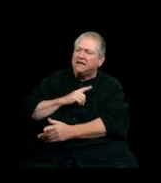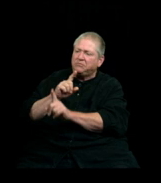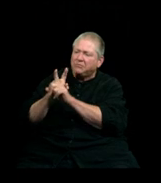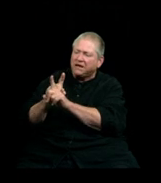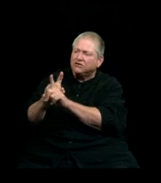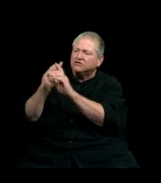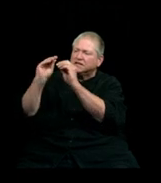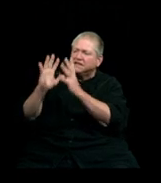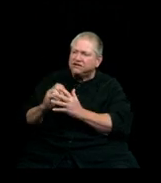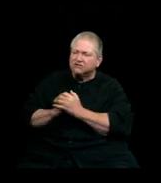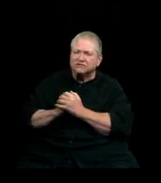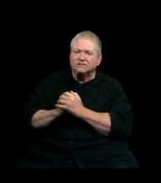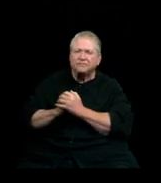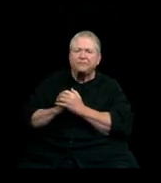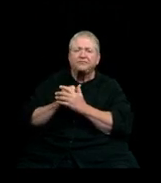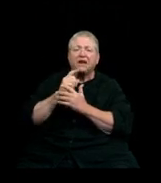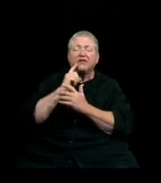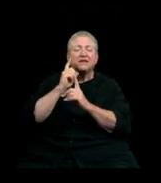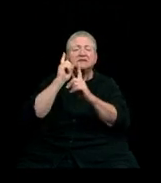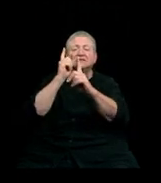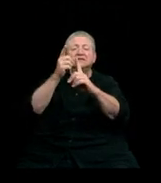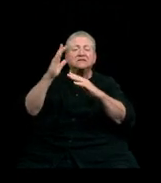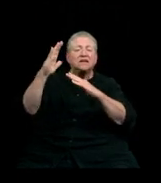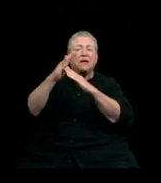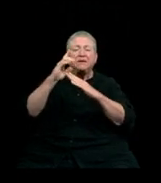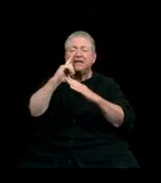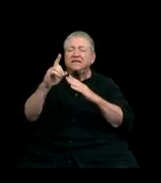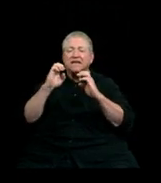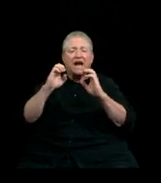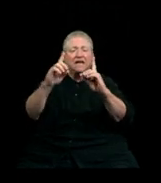The hallmark of a Western education is academic excellence